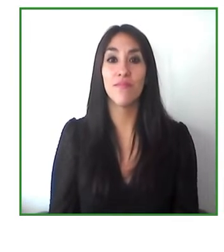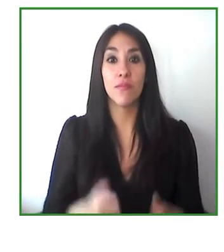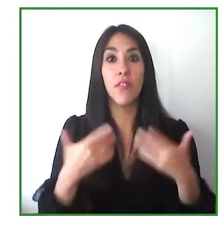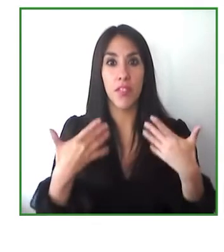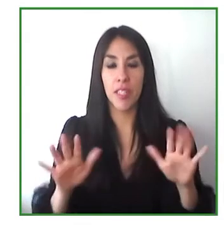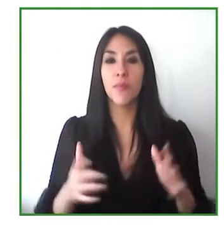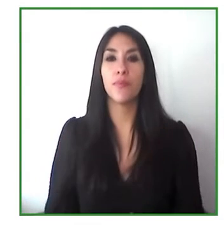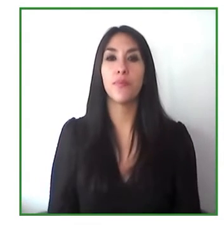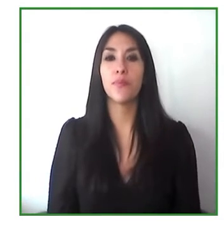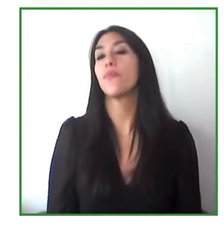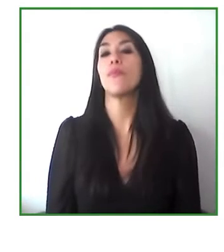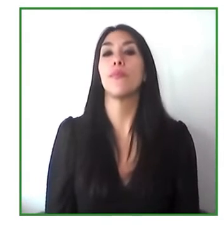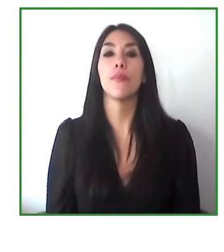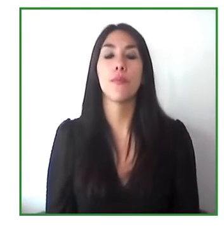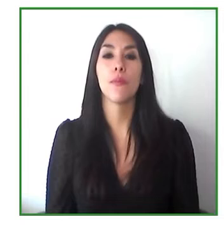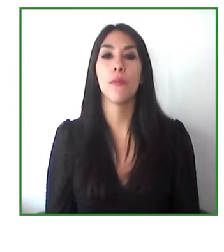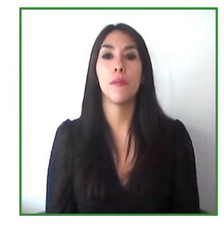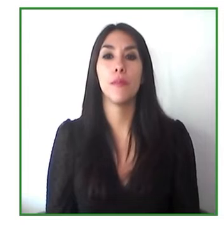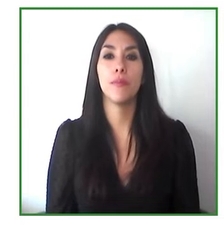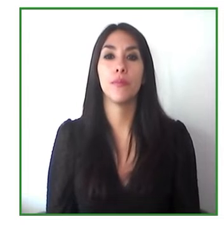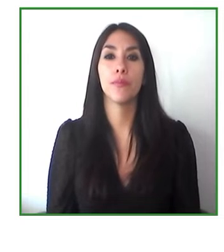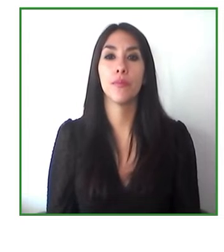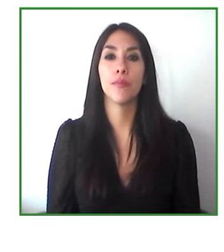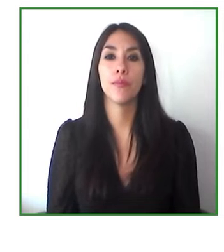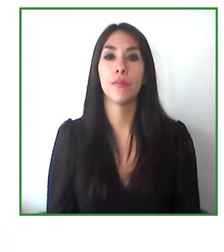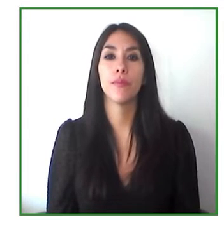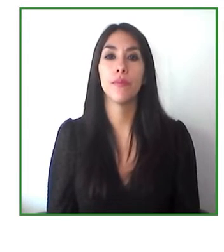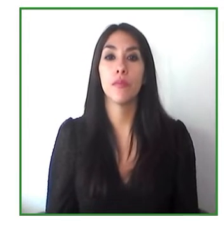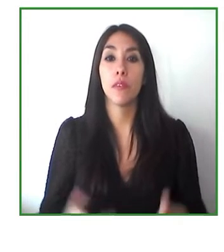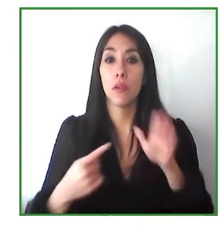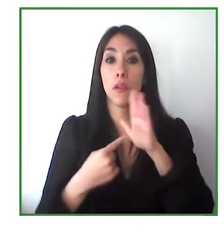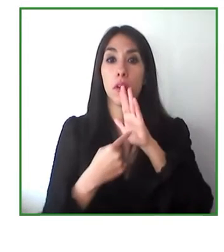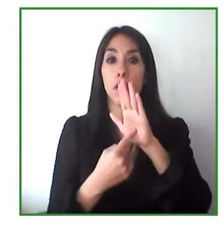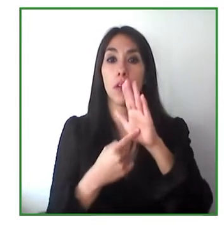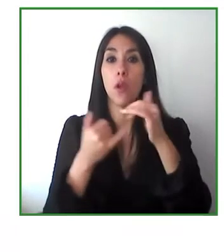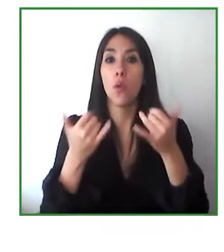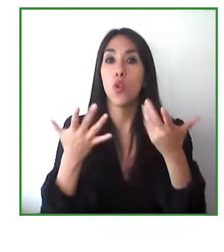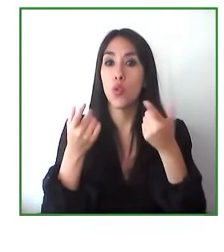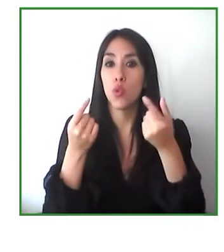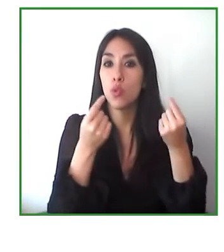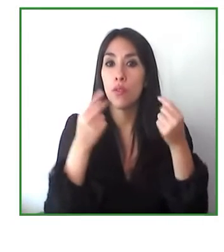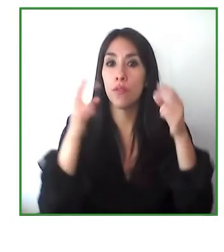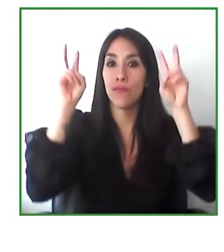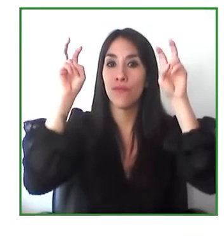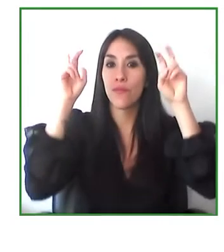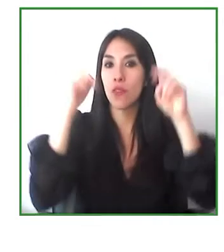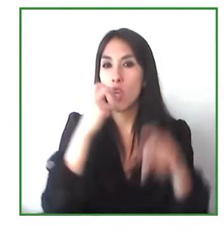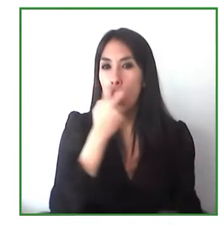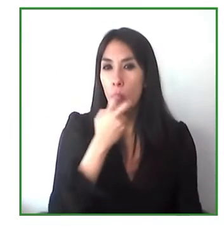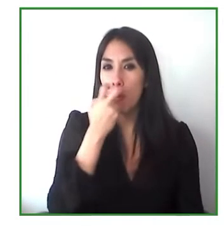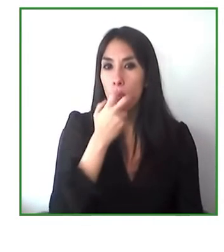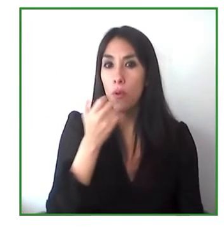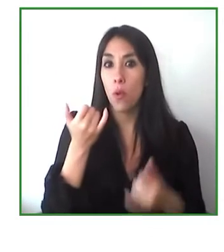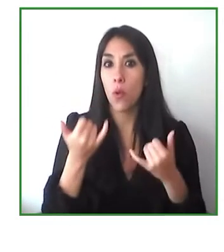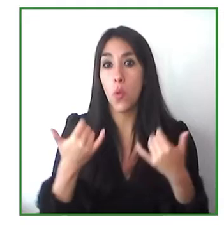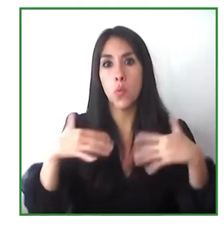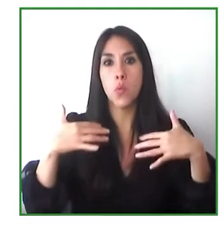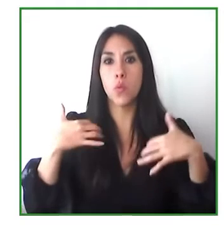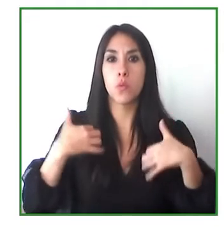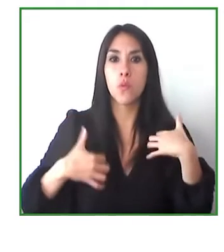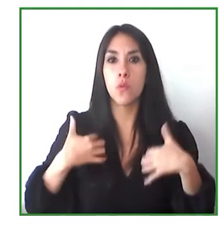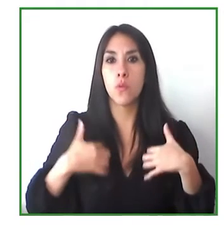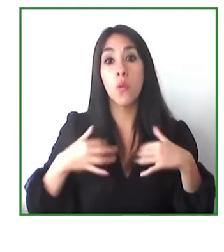thank you very much for your presentation really such a wonderful thing that you're